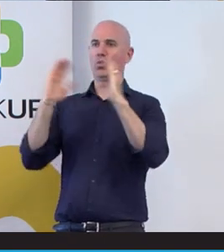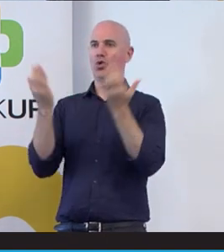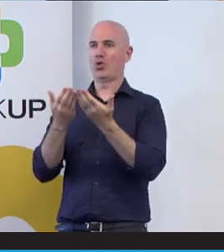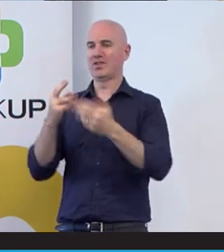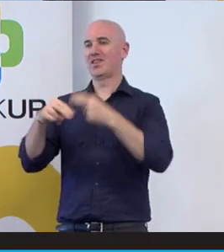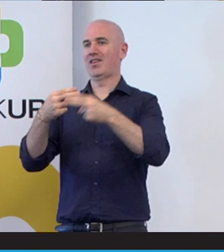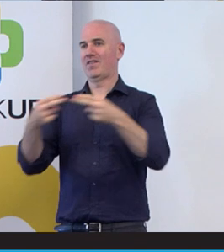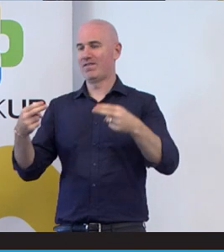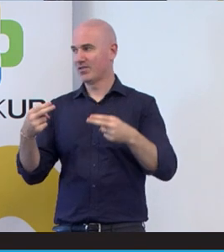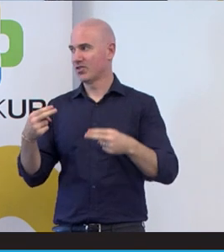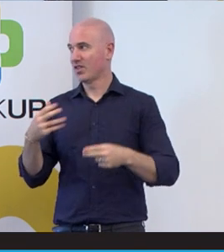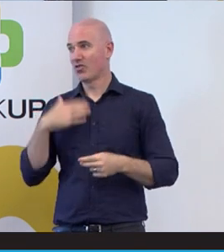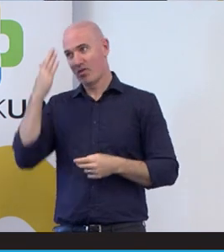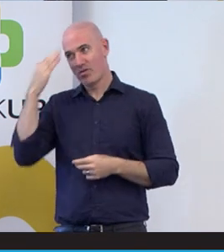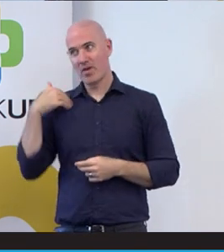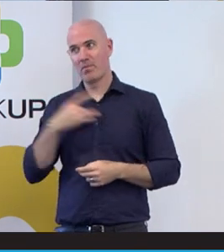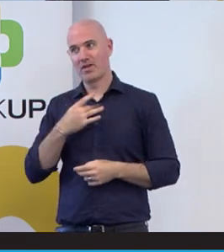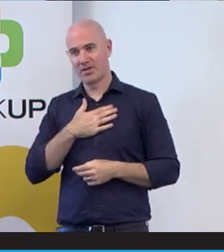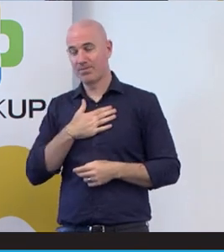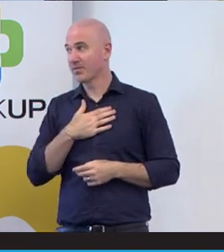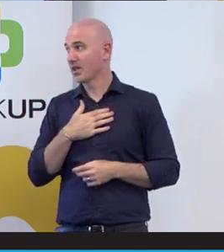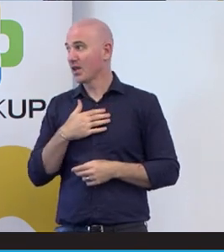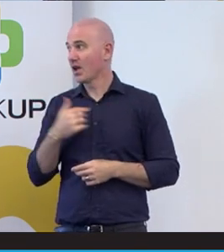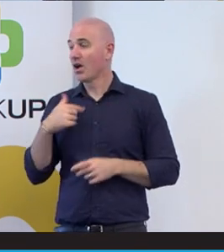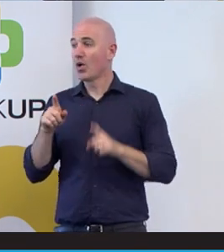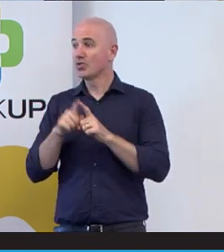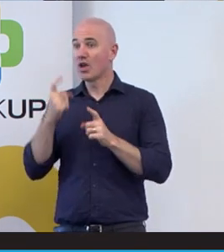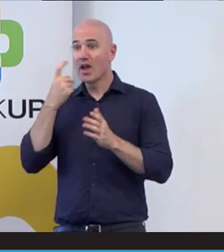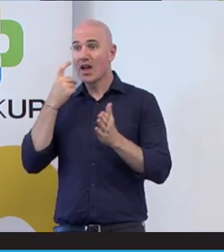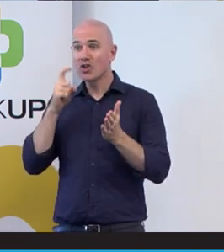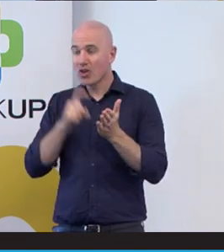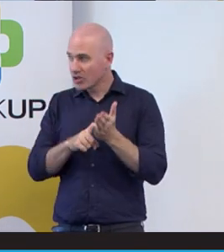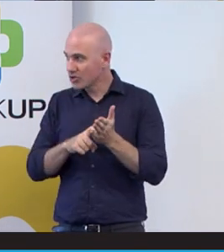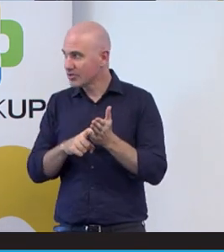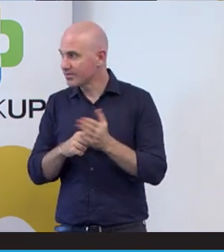And that's what I remind myself and I acknowledge too, Sunday is disabilitiy, world international